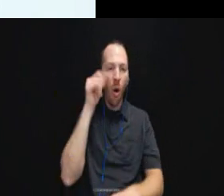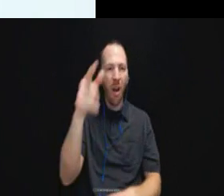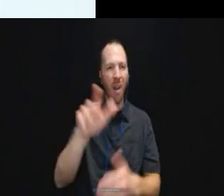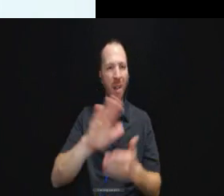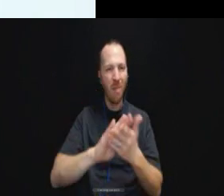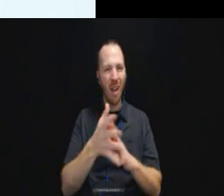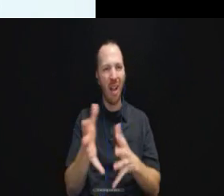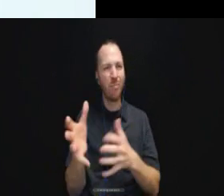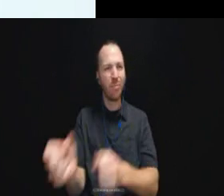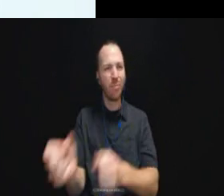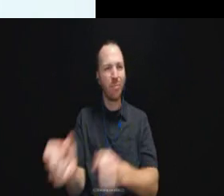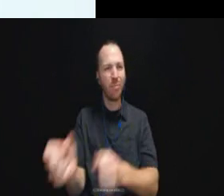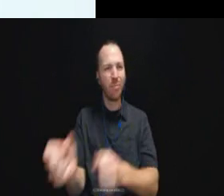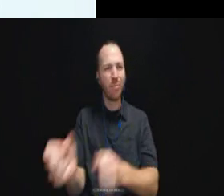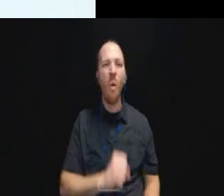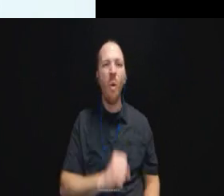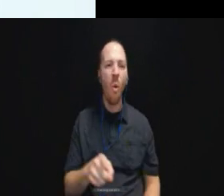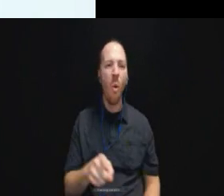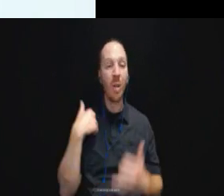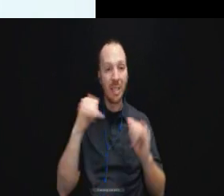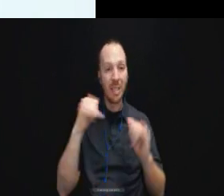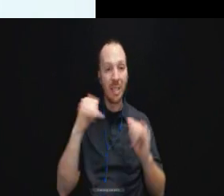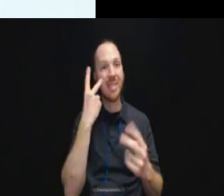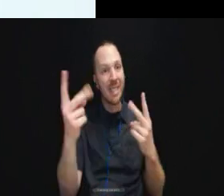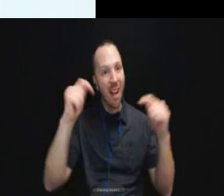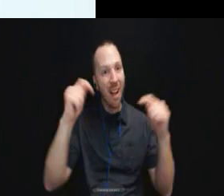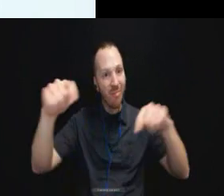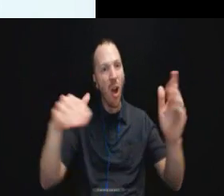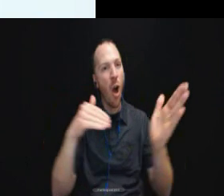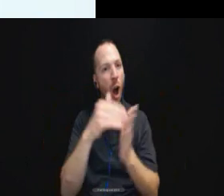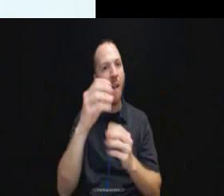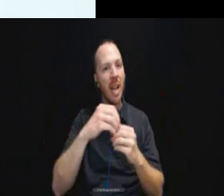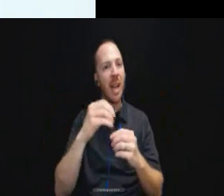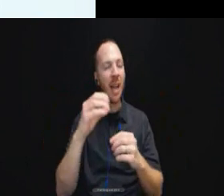We still see them all the time in correctional settings.